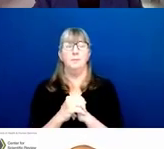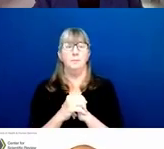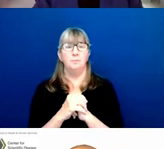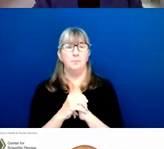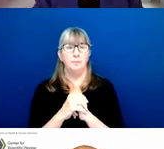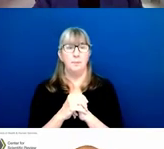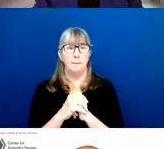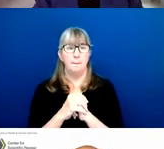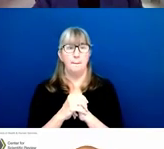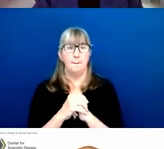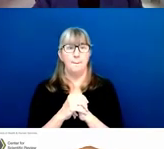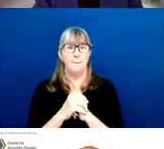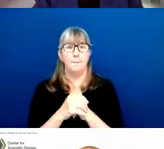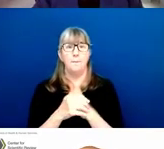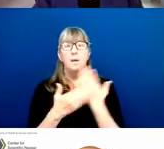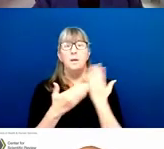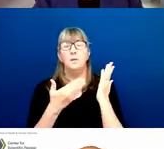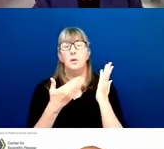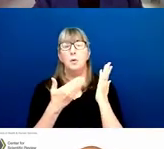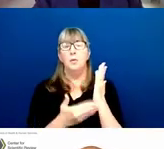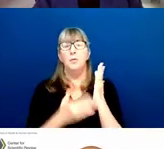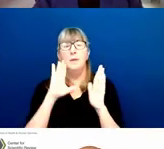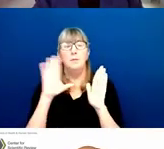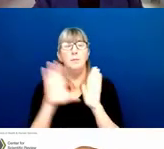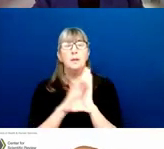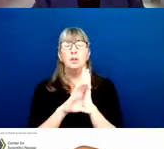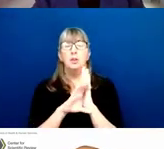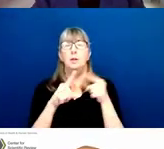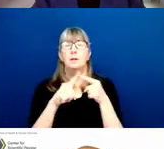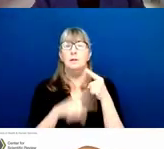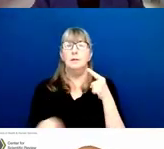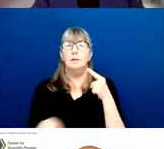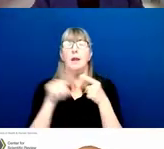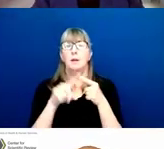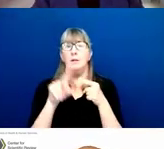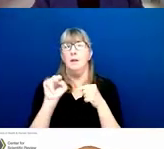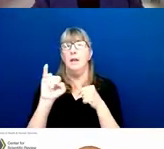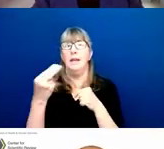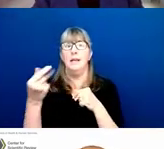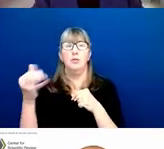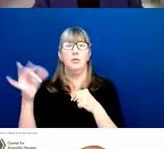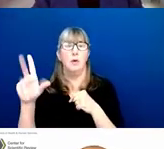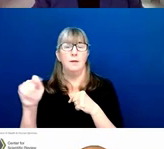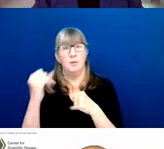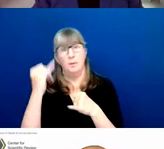So this schematic depicts the life cycle of an NIH grant from the time the idea is initiated to the time of award.